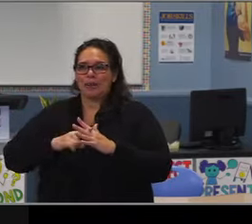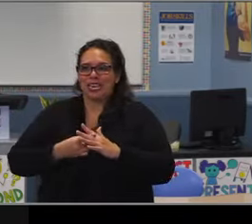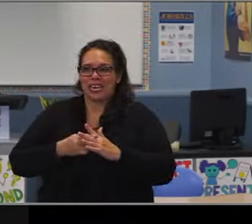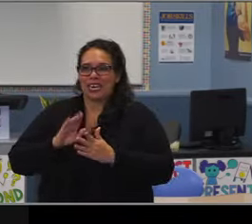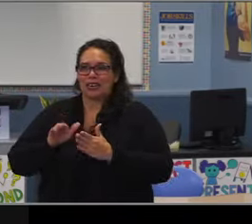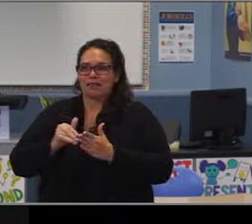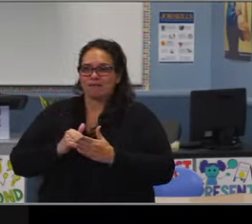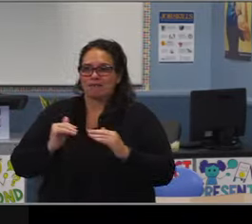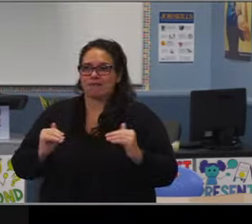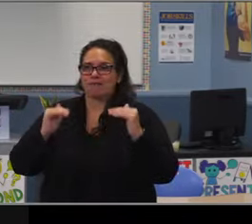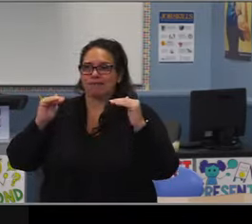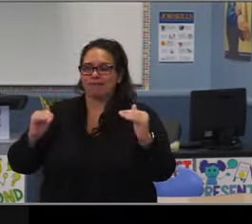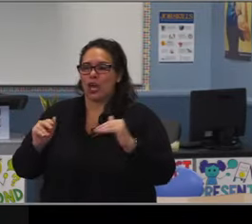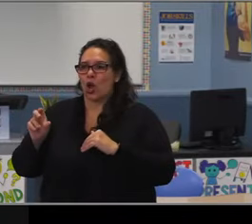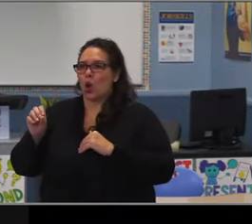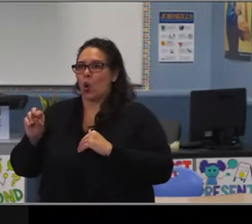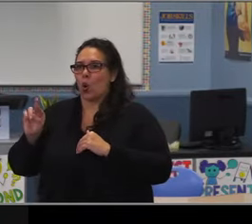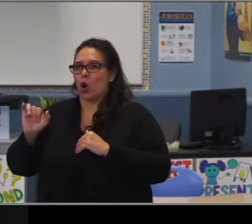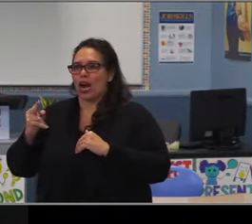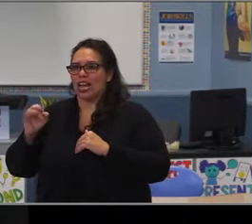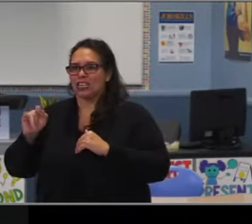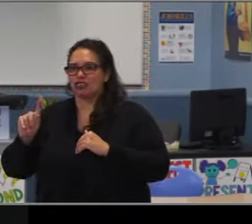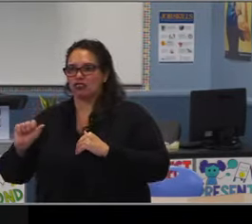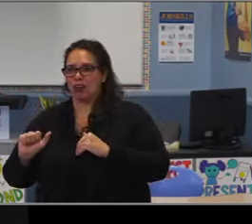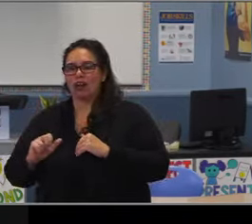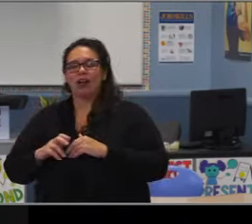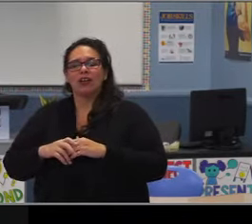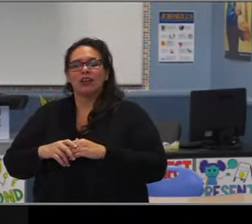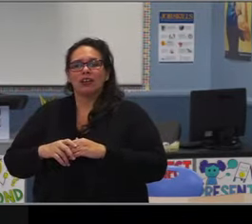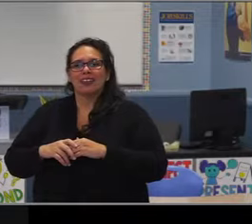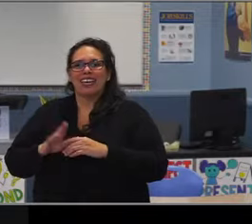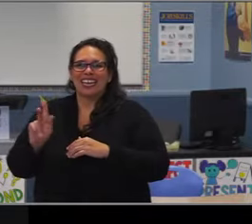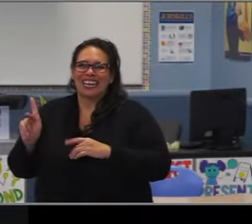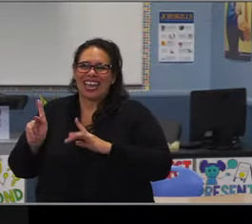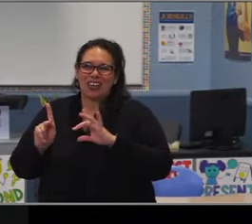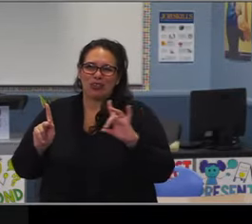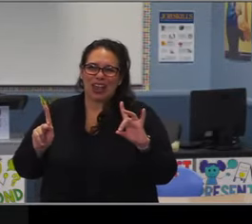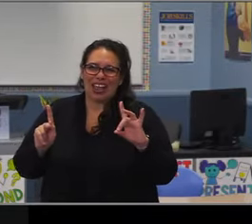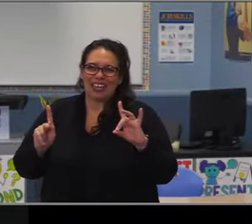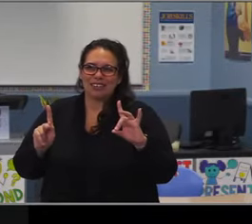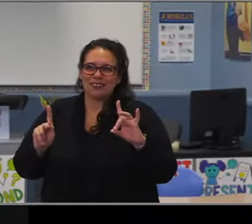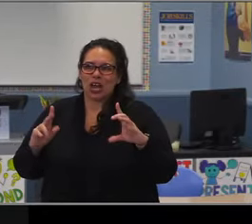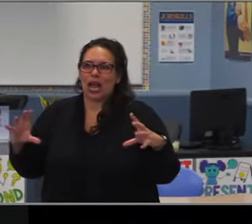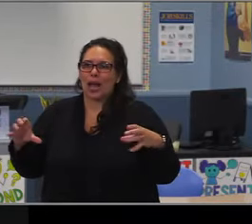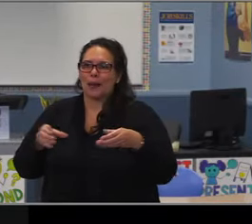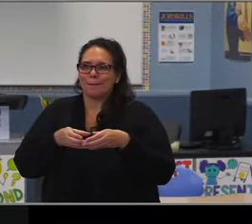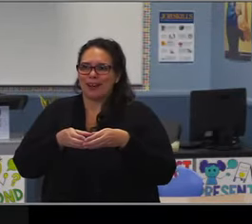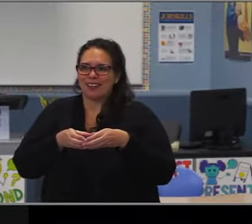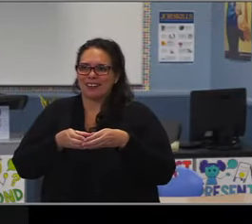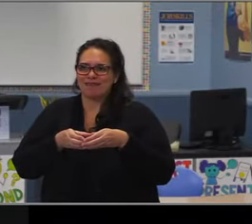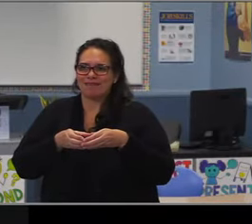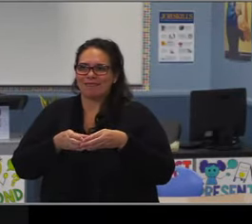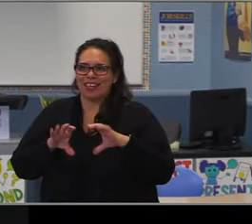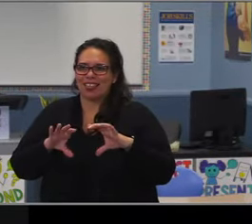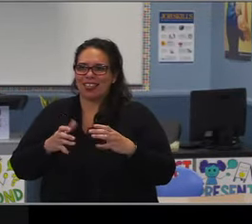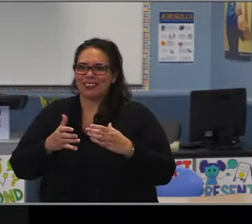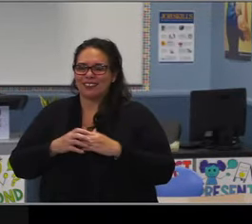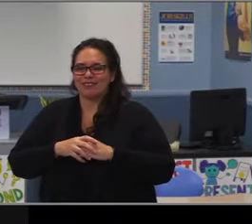I had no idea that the history of why they were other than I just assumed it was the enrollment boom of the nineties for all of them.